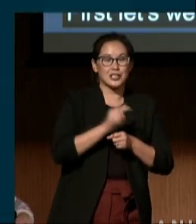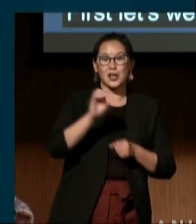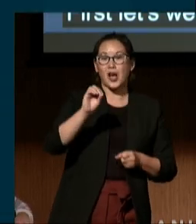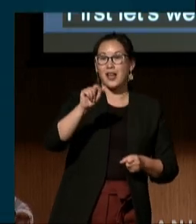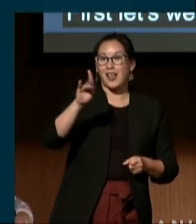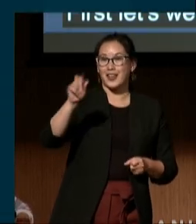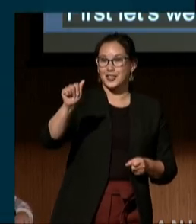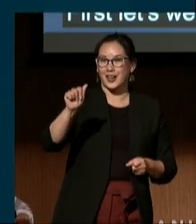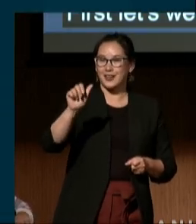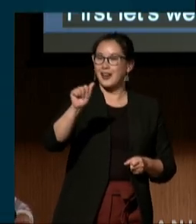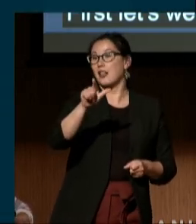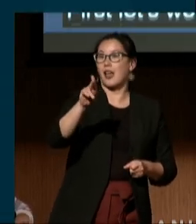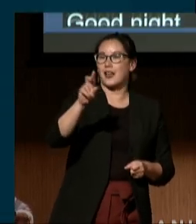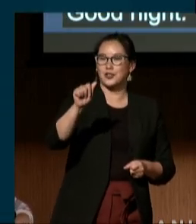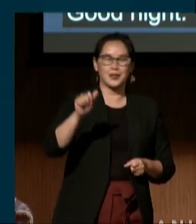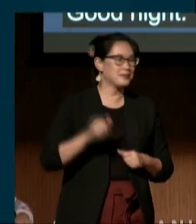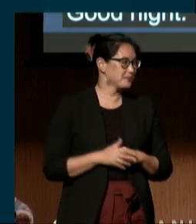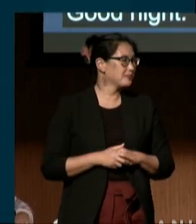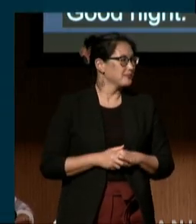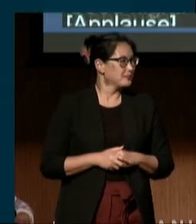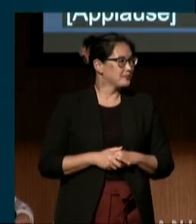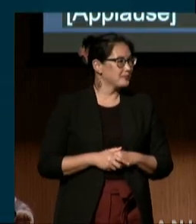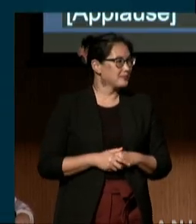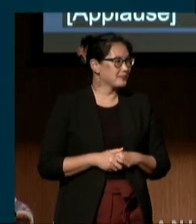(audience applauding)